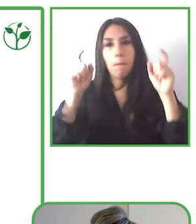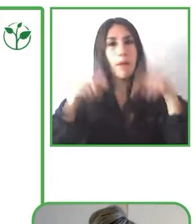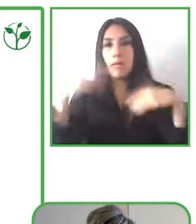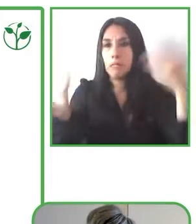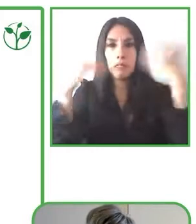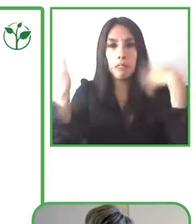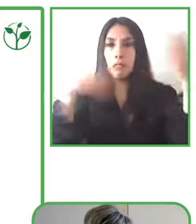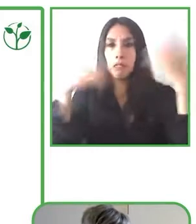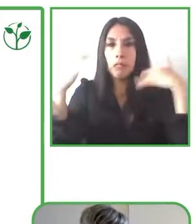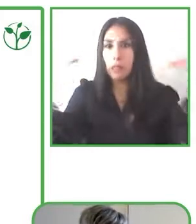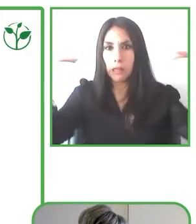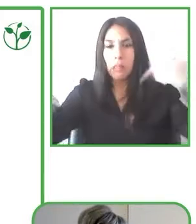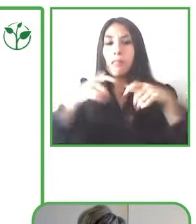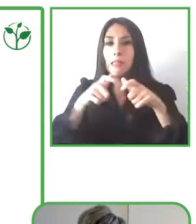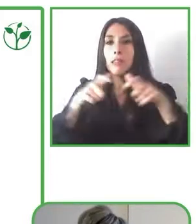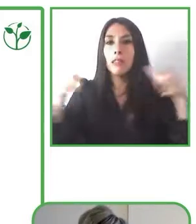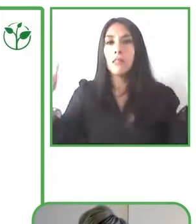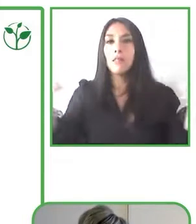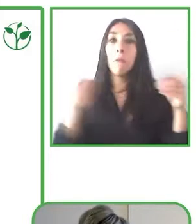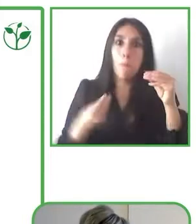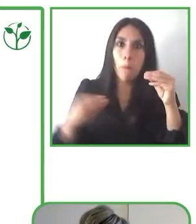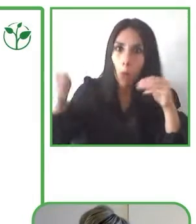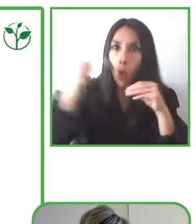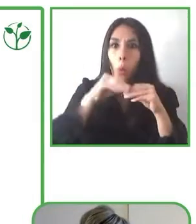feature as our initial founding moment, we were able